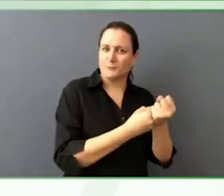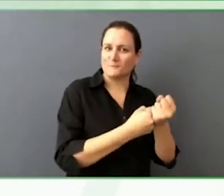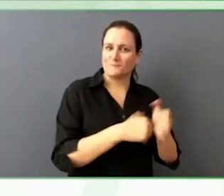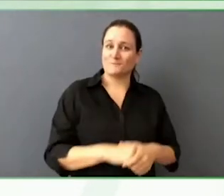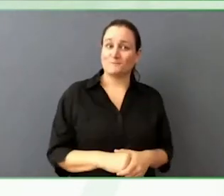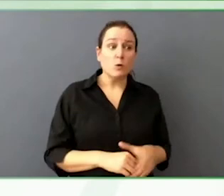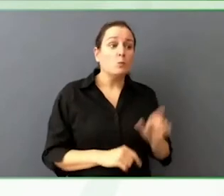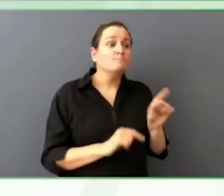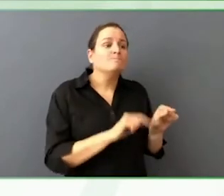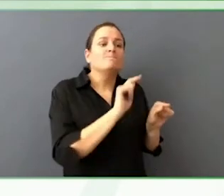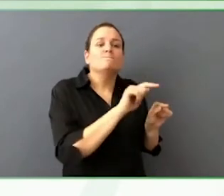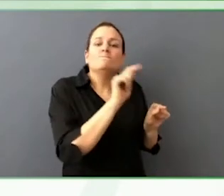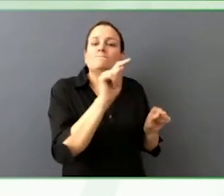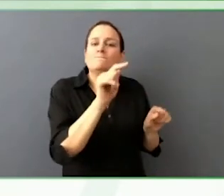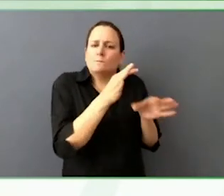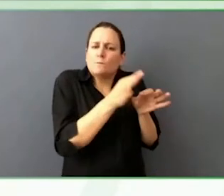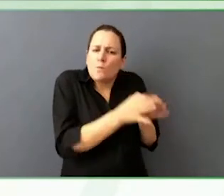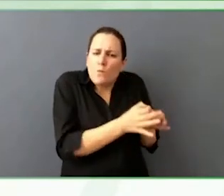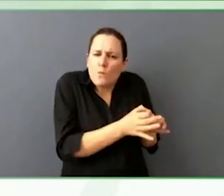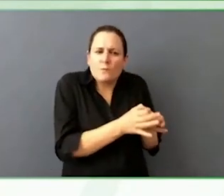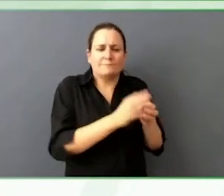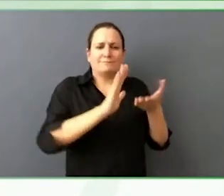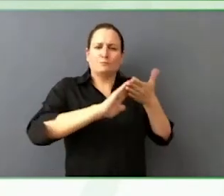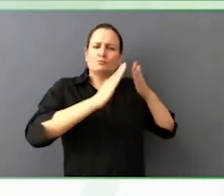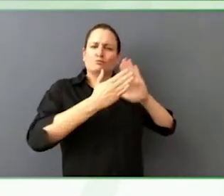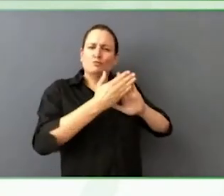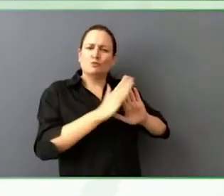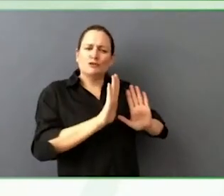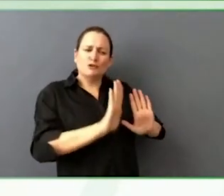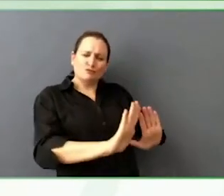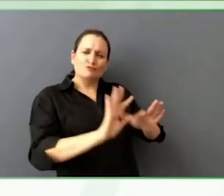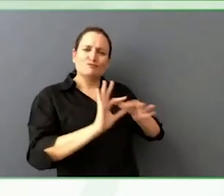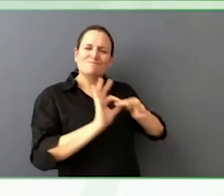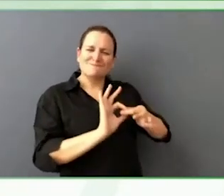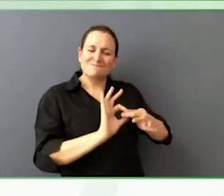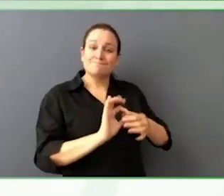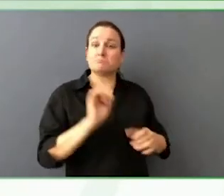Not accessibility specifically but it is an opportunity that comes up